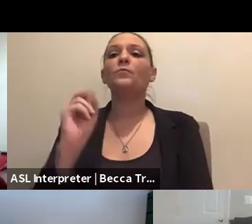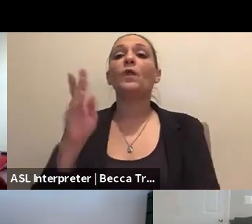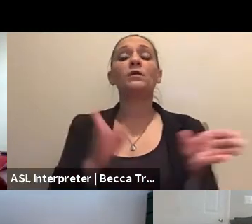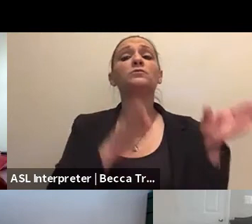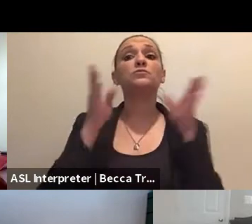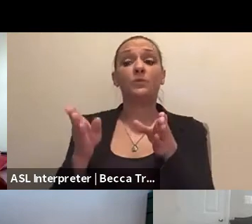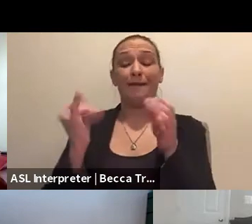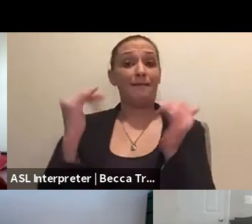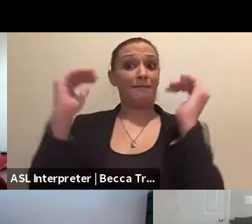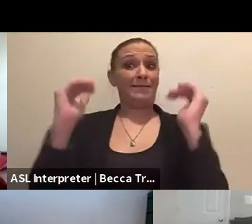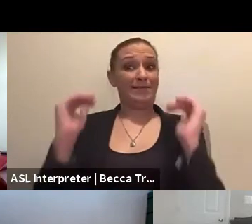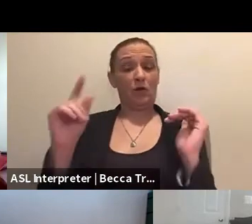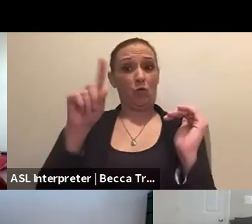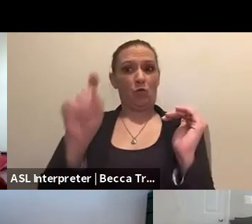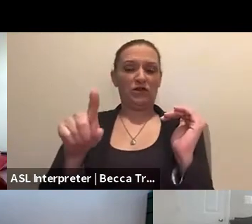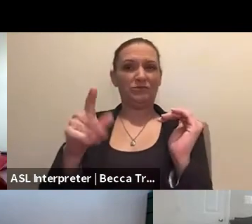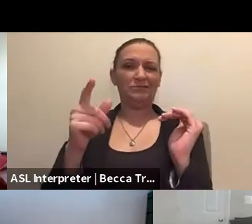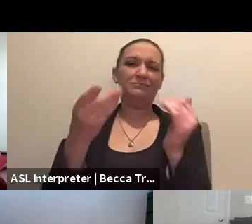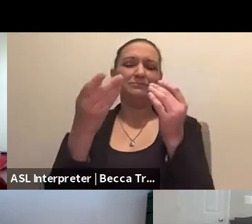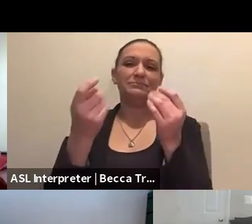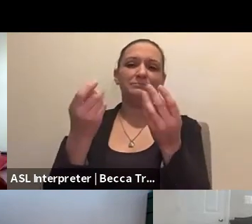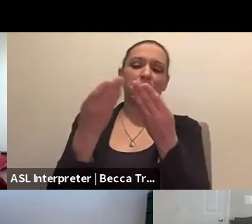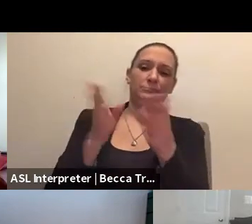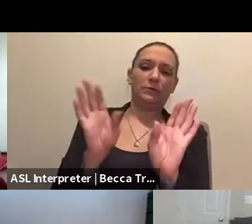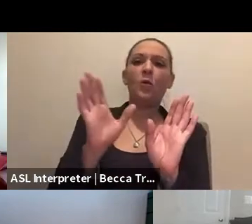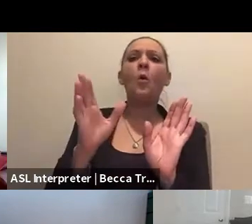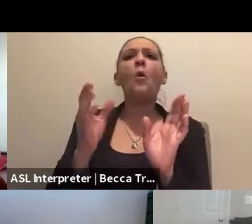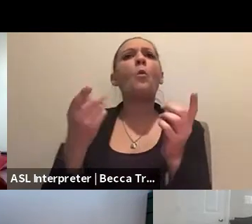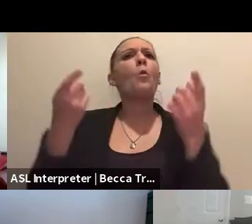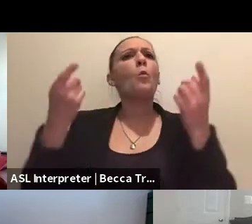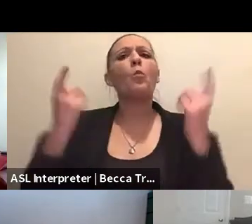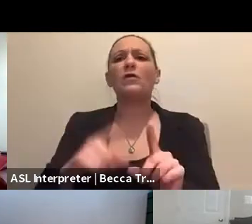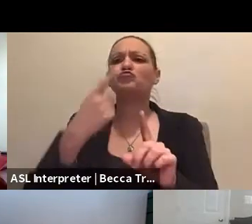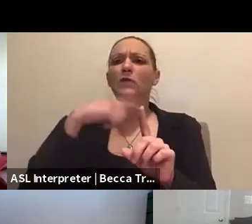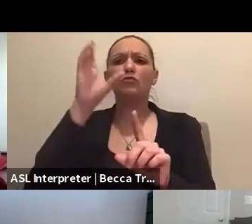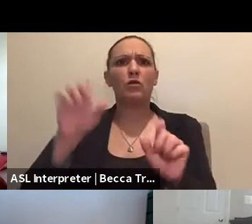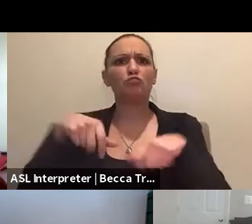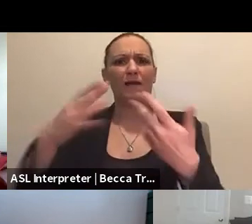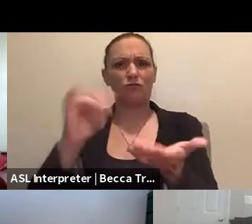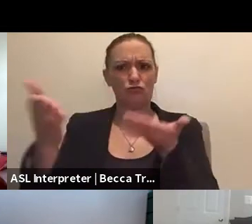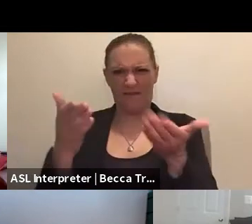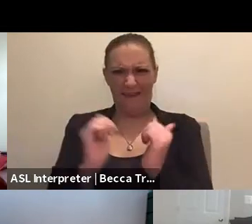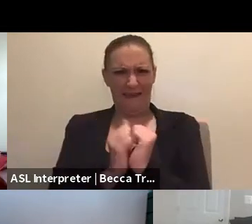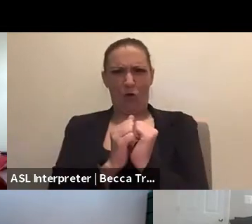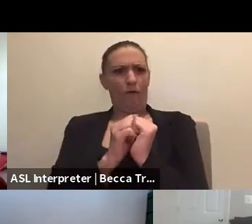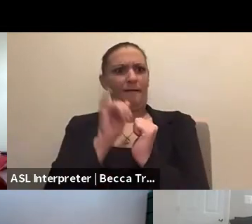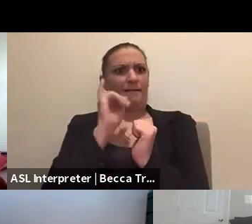The next question is that kind of the broad spectrum, when does Red Cross provide these services and how does that activated